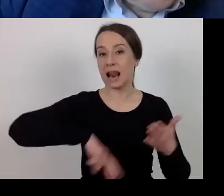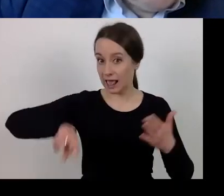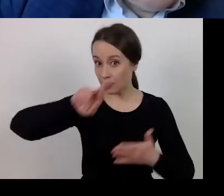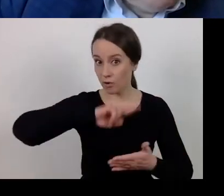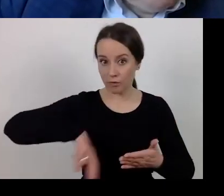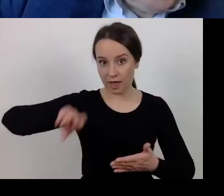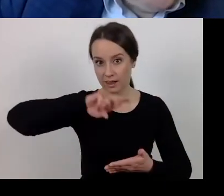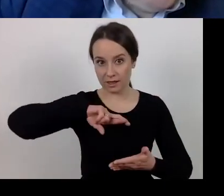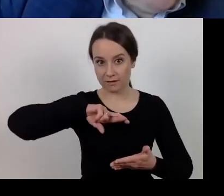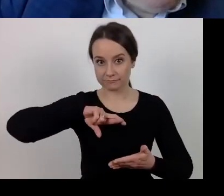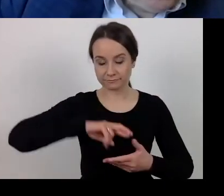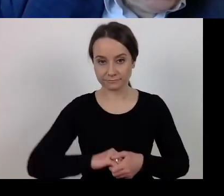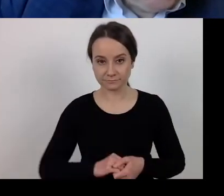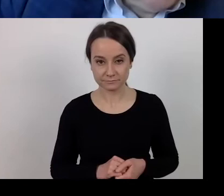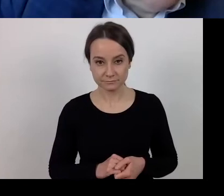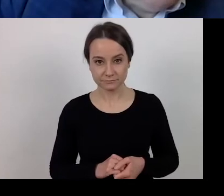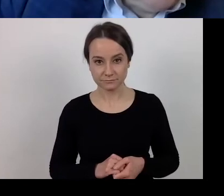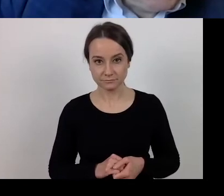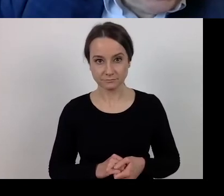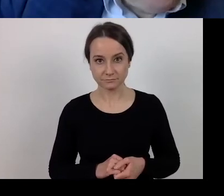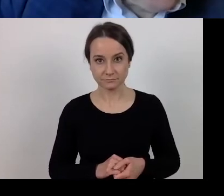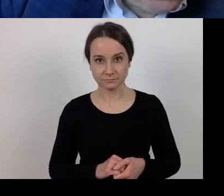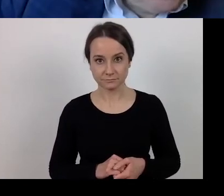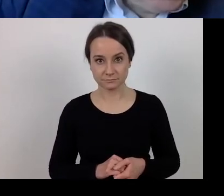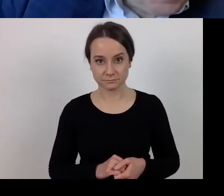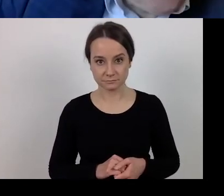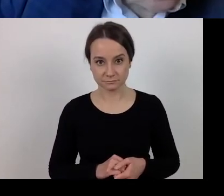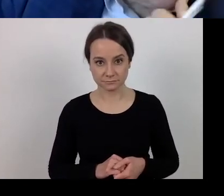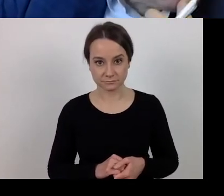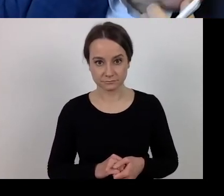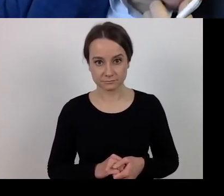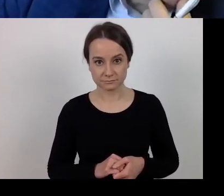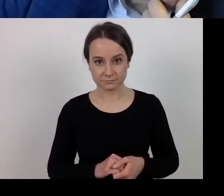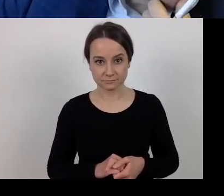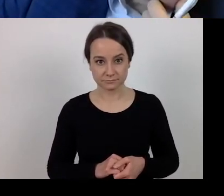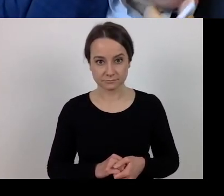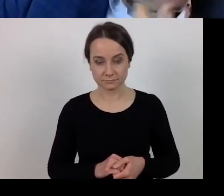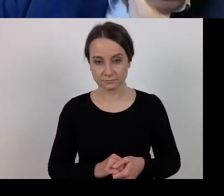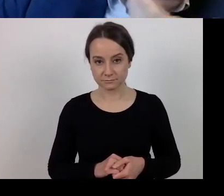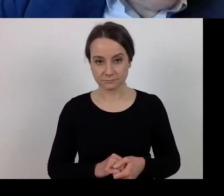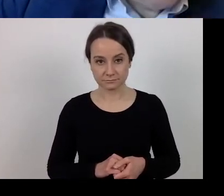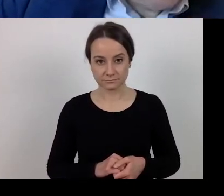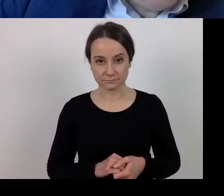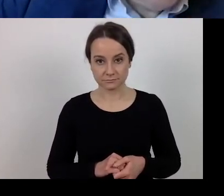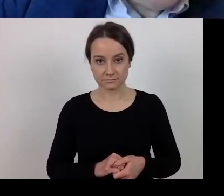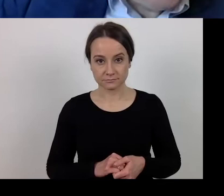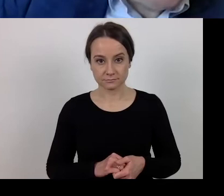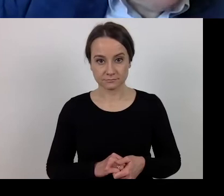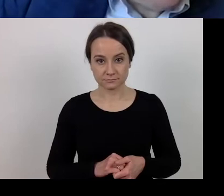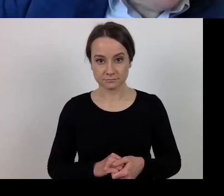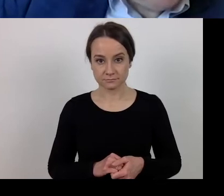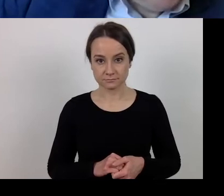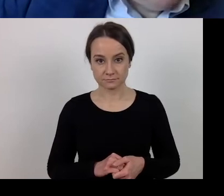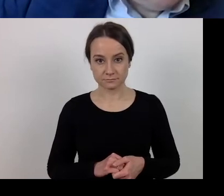needs to interpret the application.